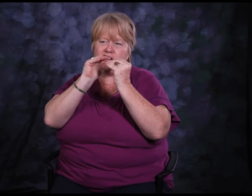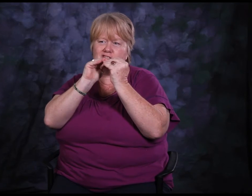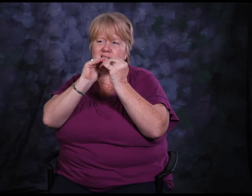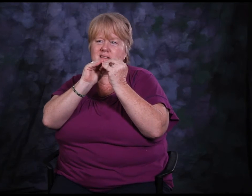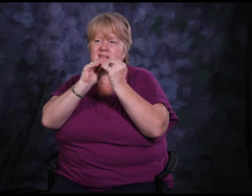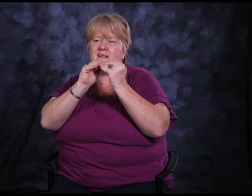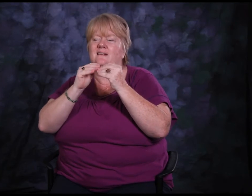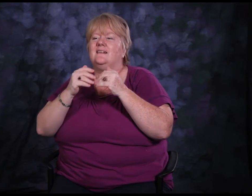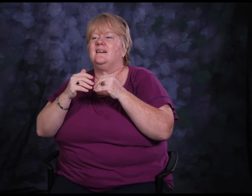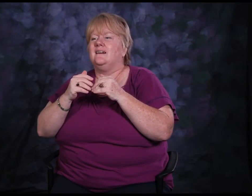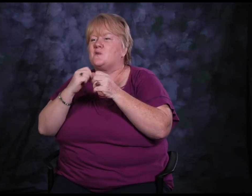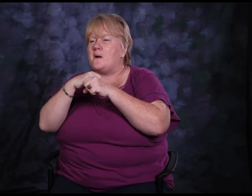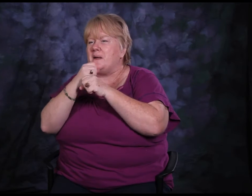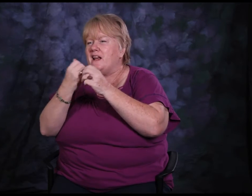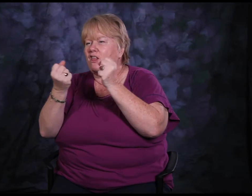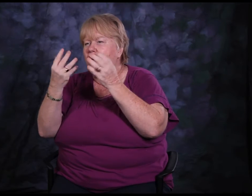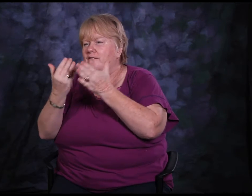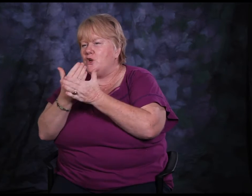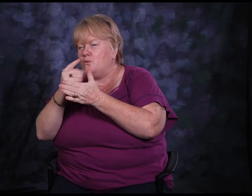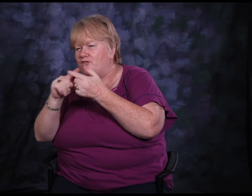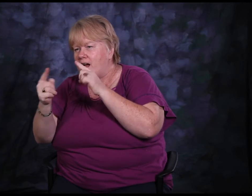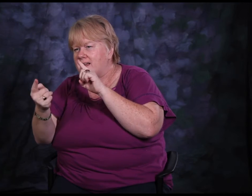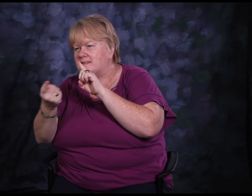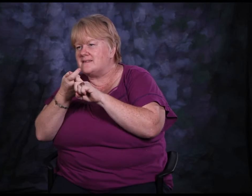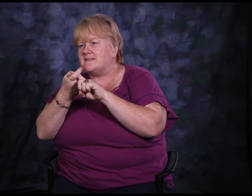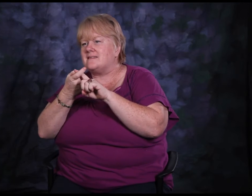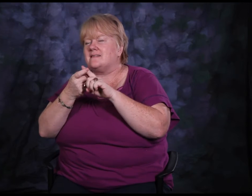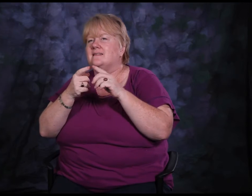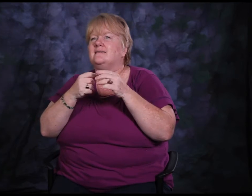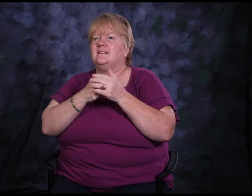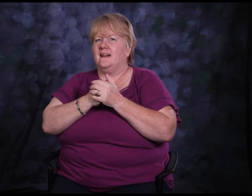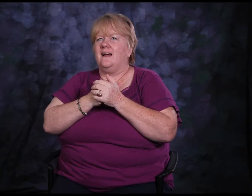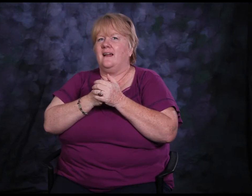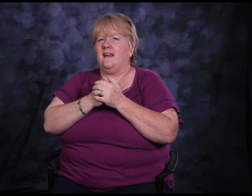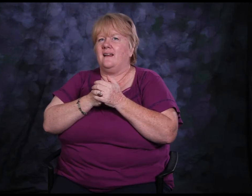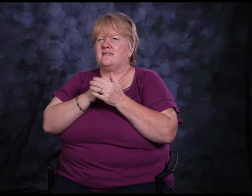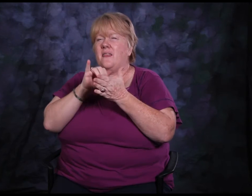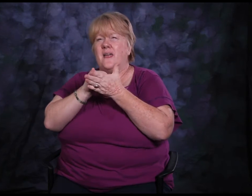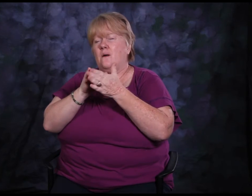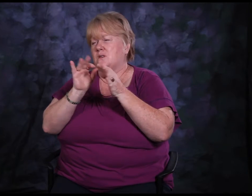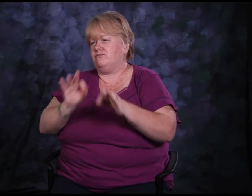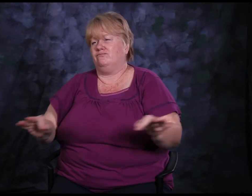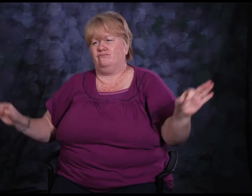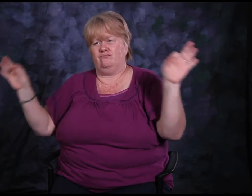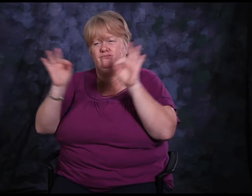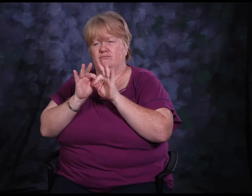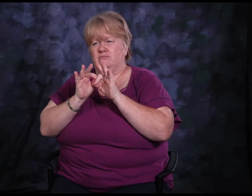and I made a lot of new friends at the Transformation Center. This was an important step in my recovery process,